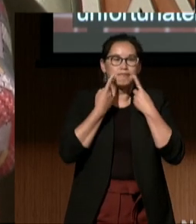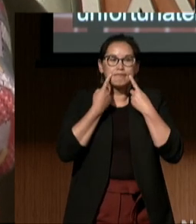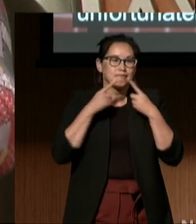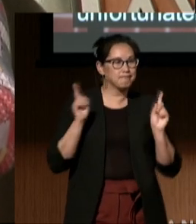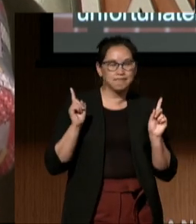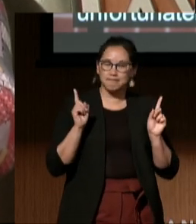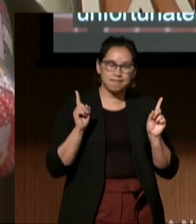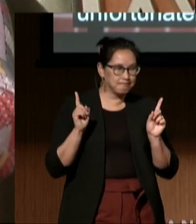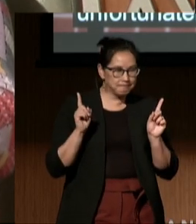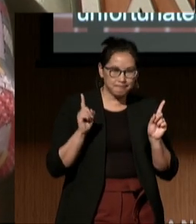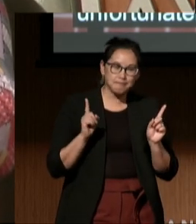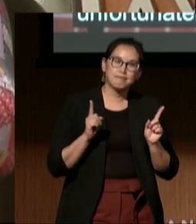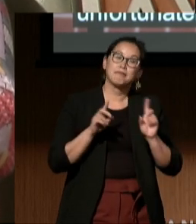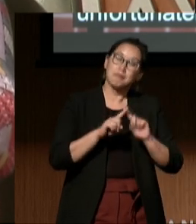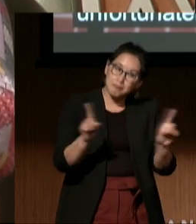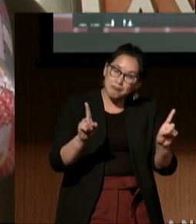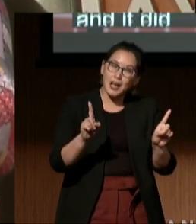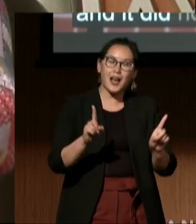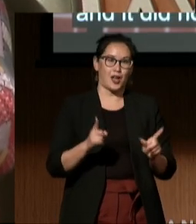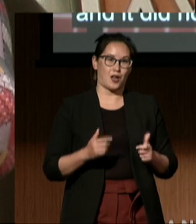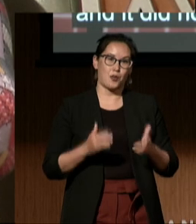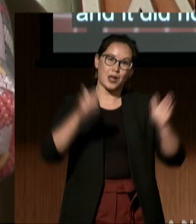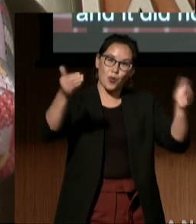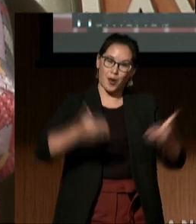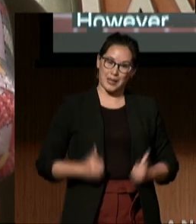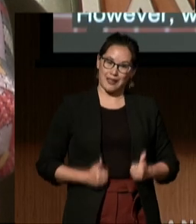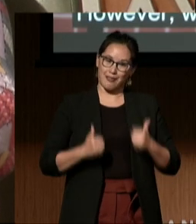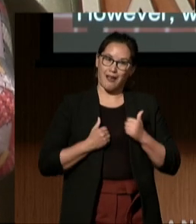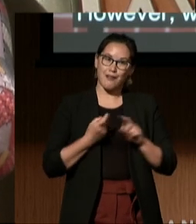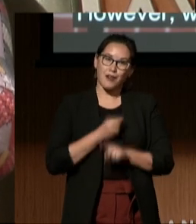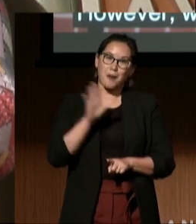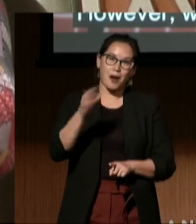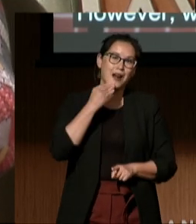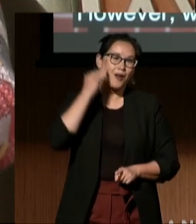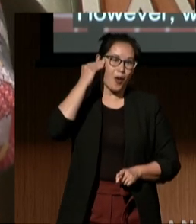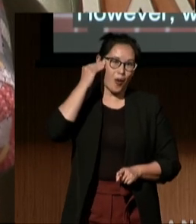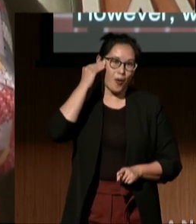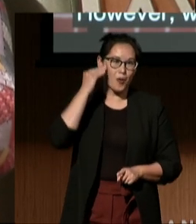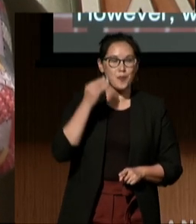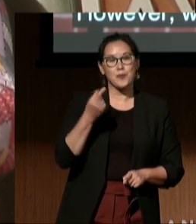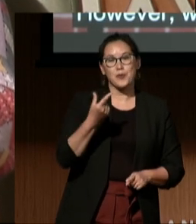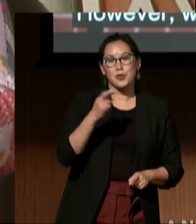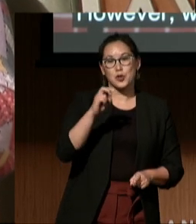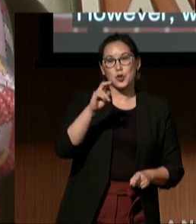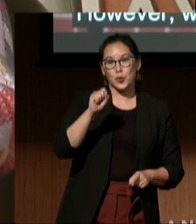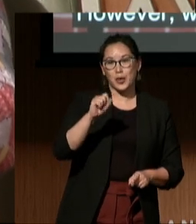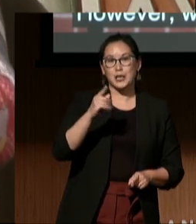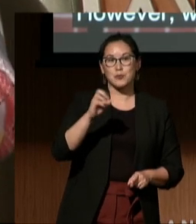However, we welcome her live from her home in Greensboro, North Carolina.